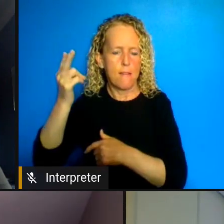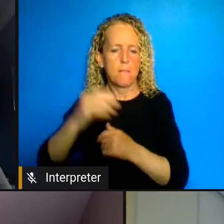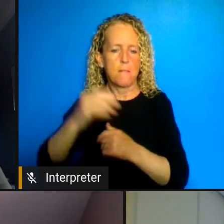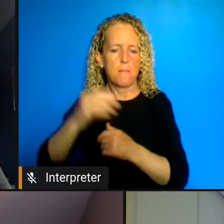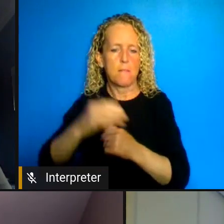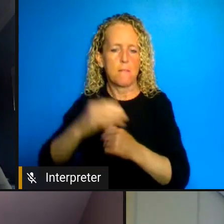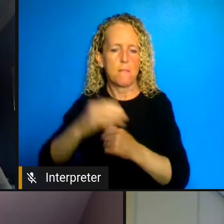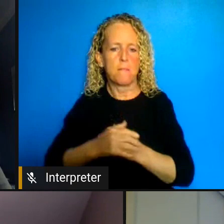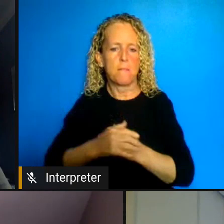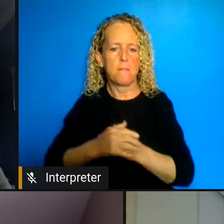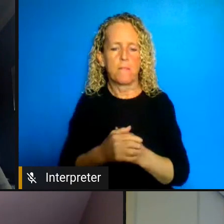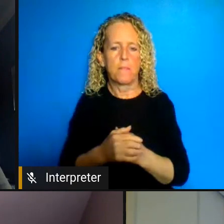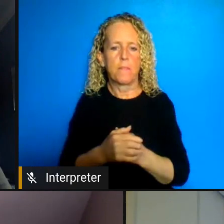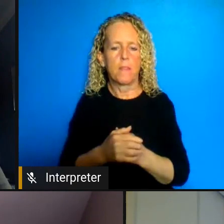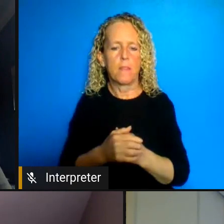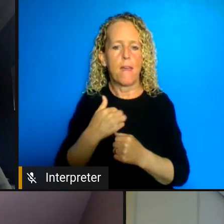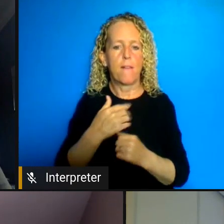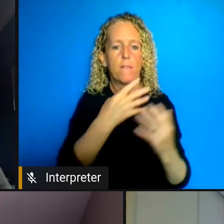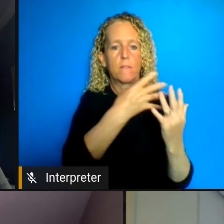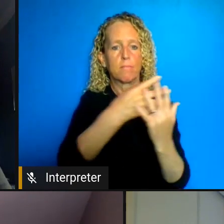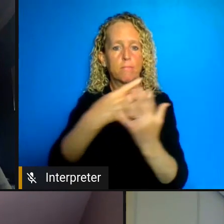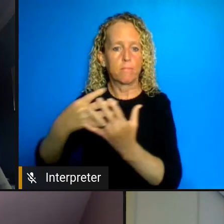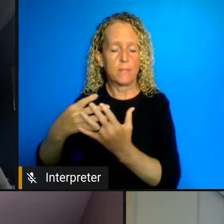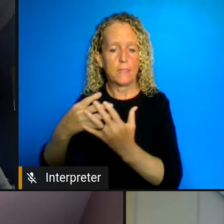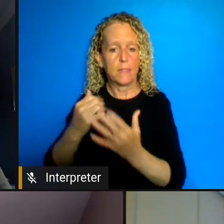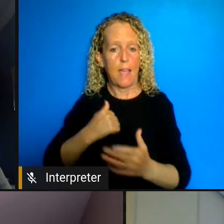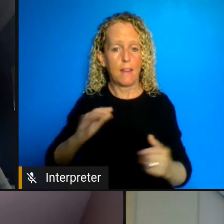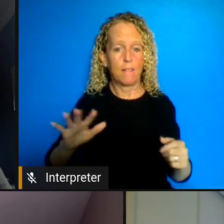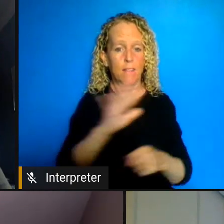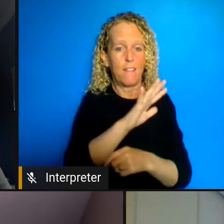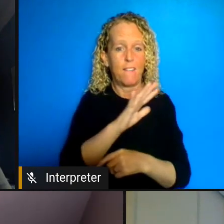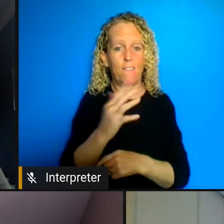Penitentiary's in Canada and two of those who are penitentiaries for women